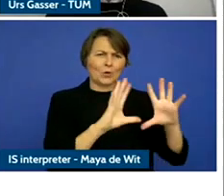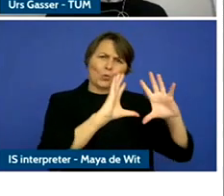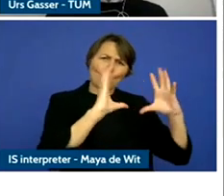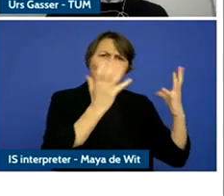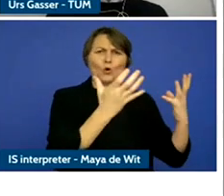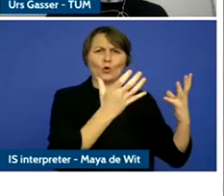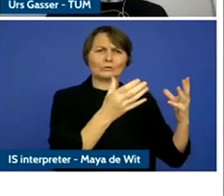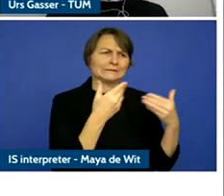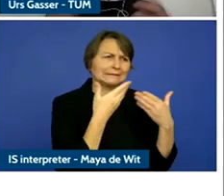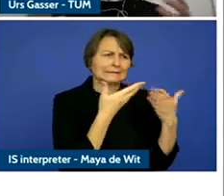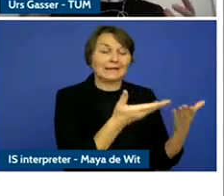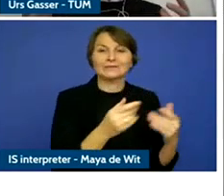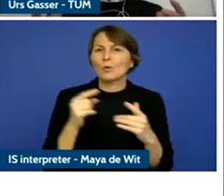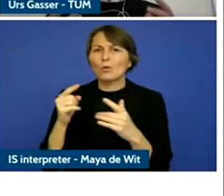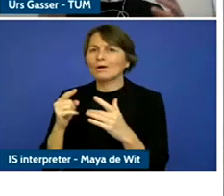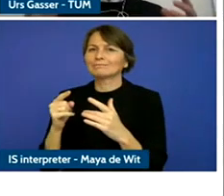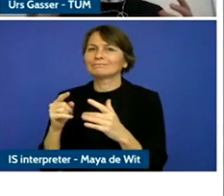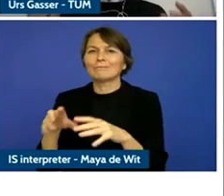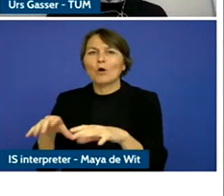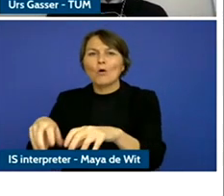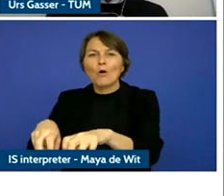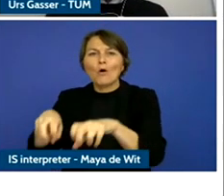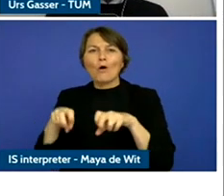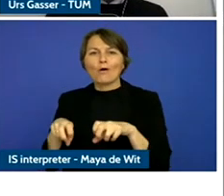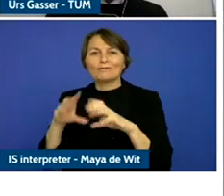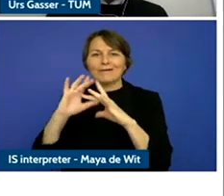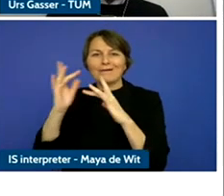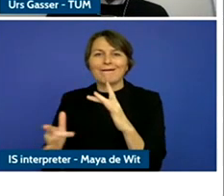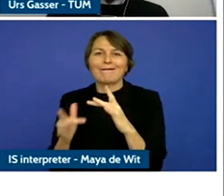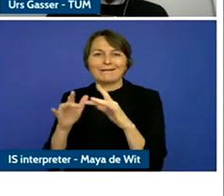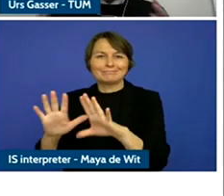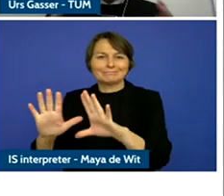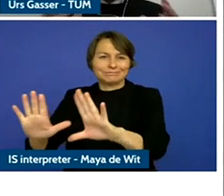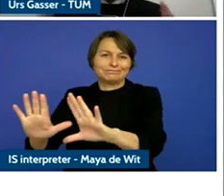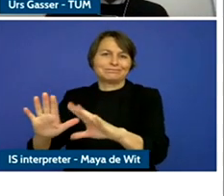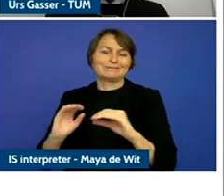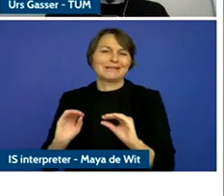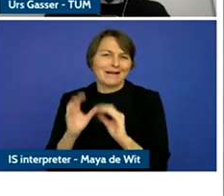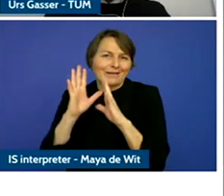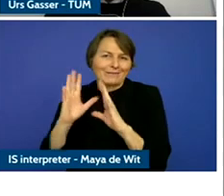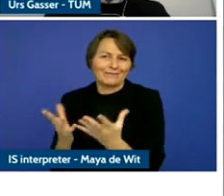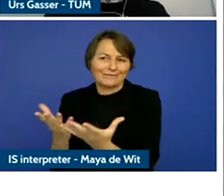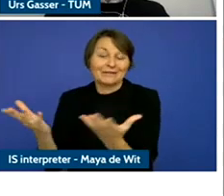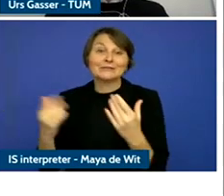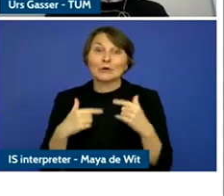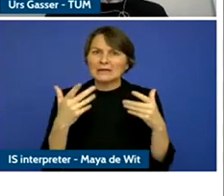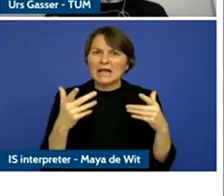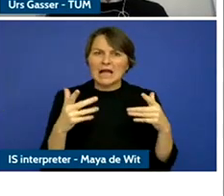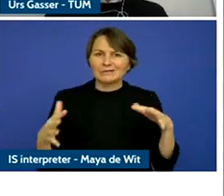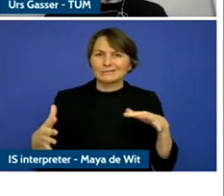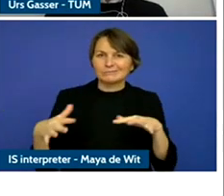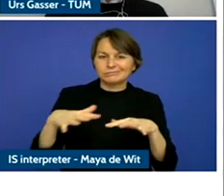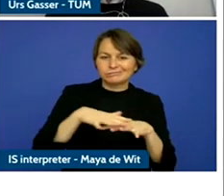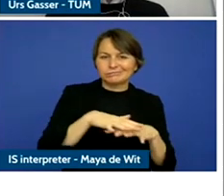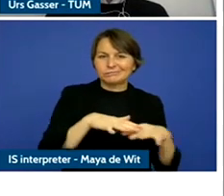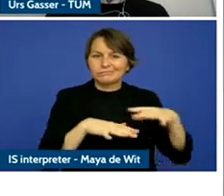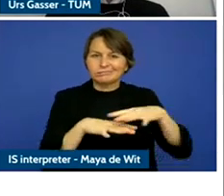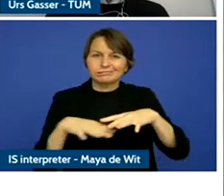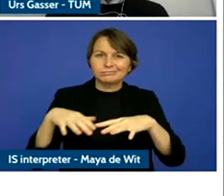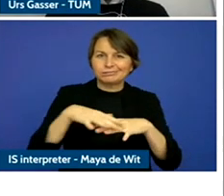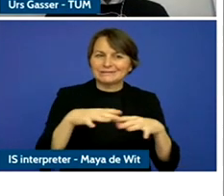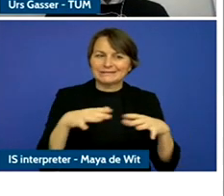this is much more embedded and much more blurry and it's questionable whether